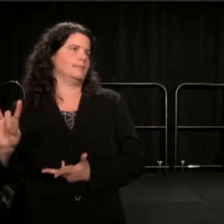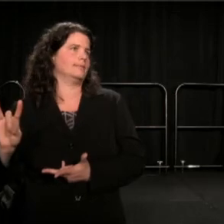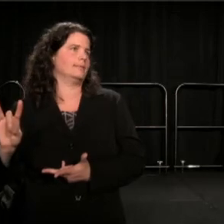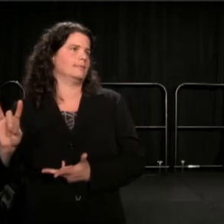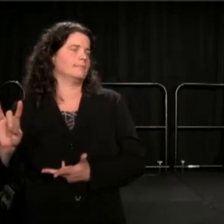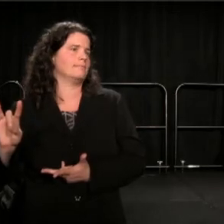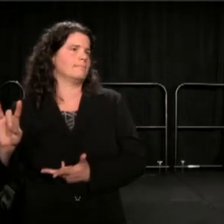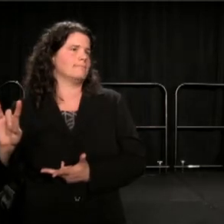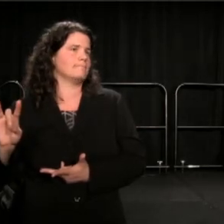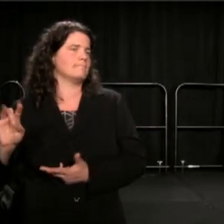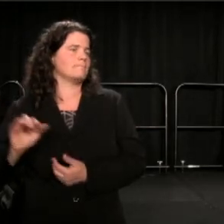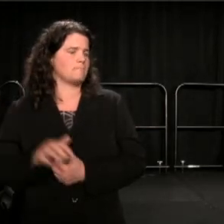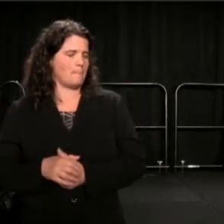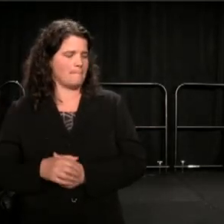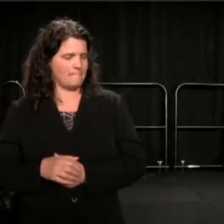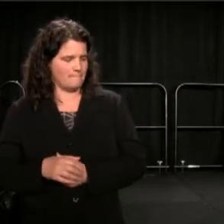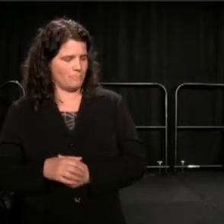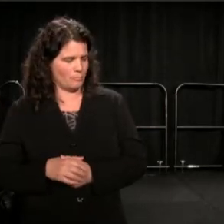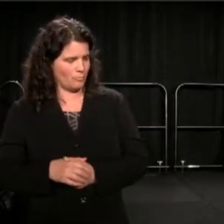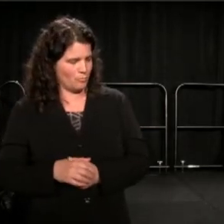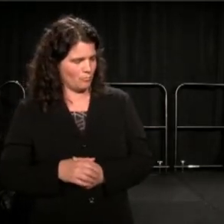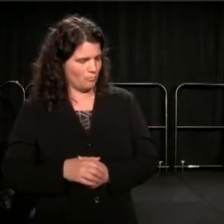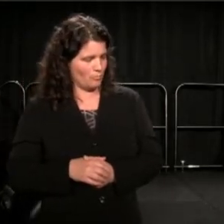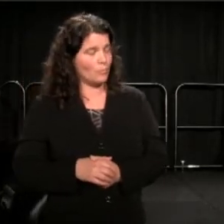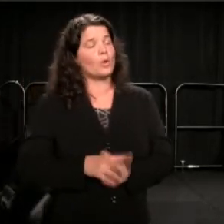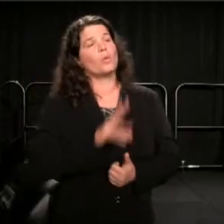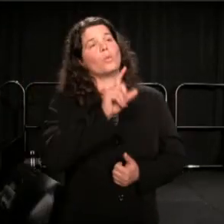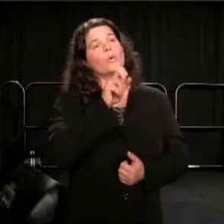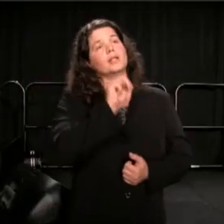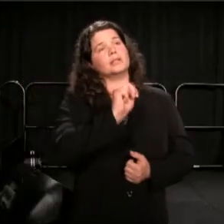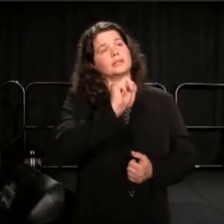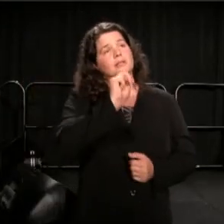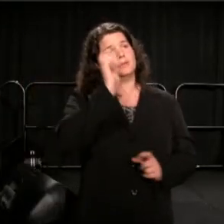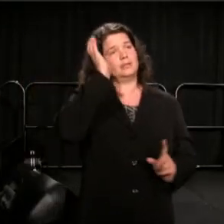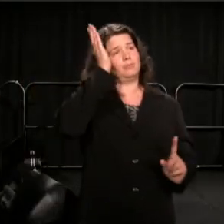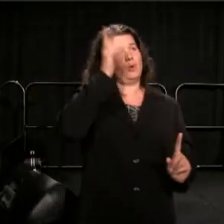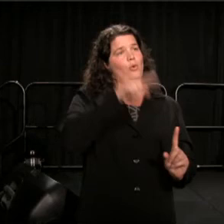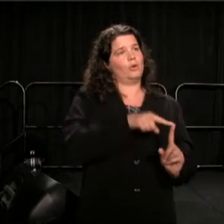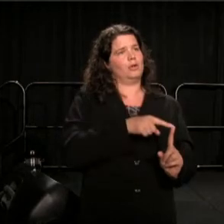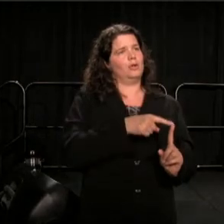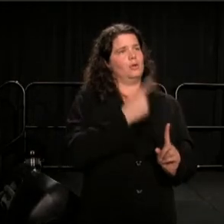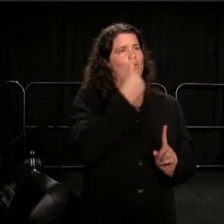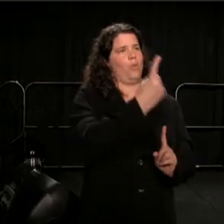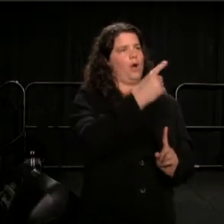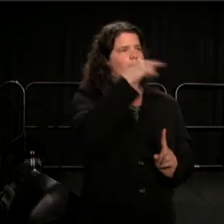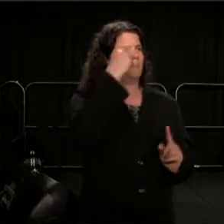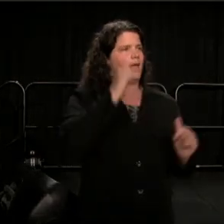There was one black theater when Wilson spoke in LORT, and now, here there are none.